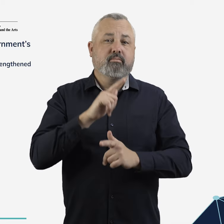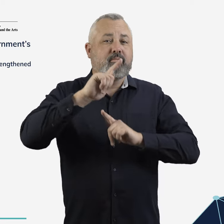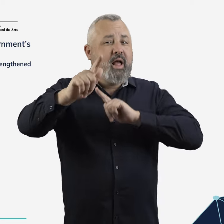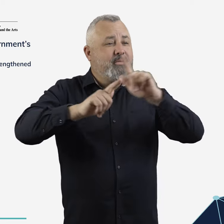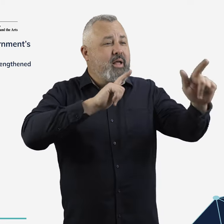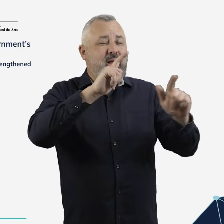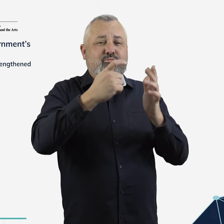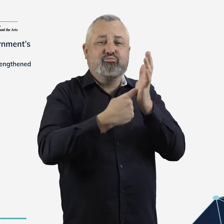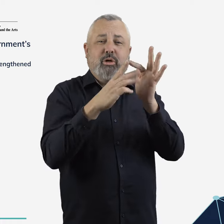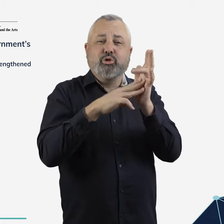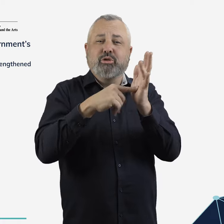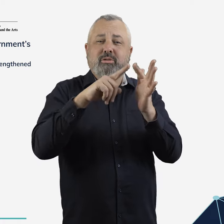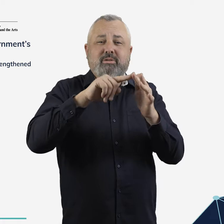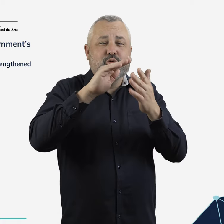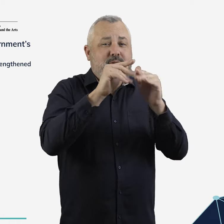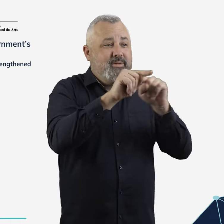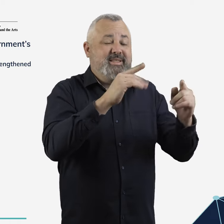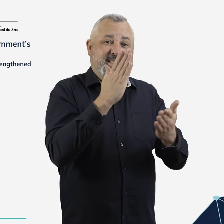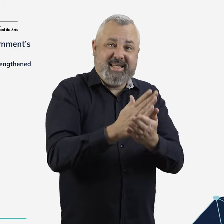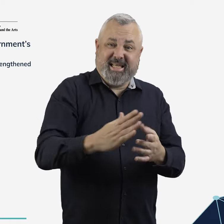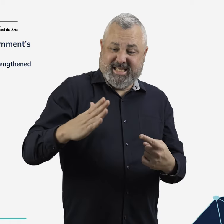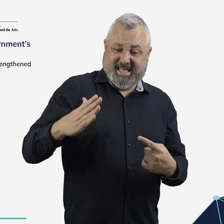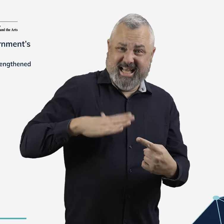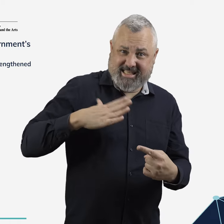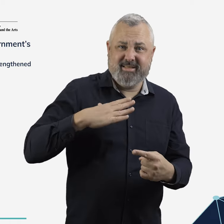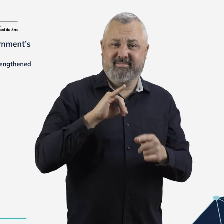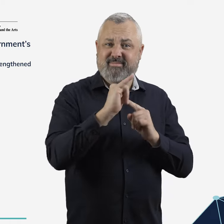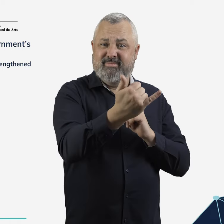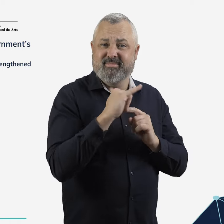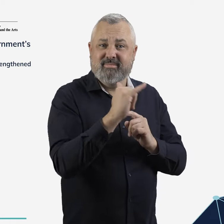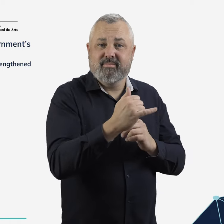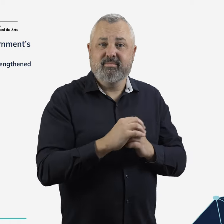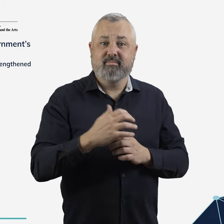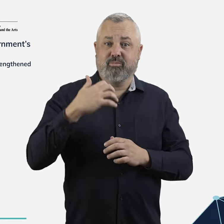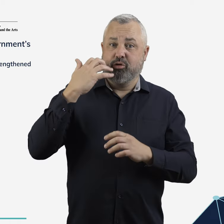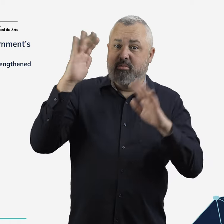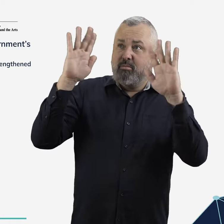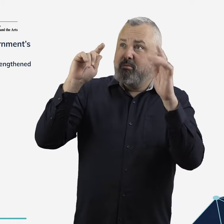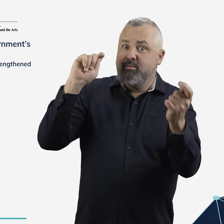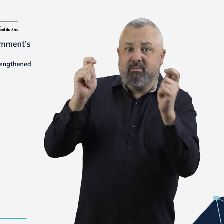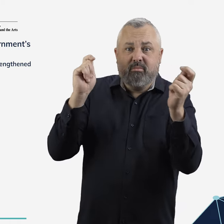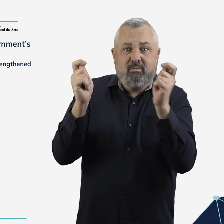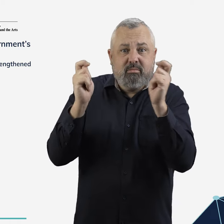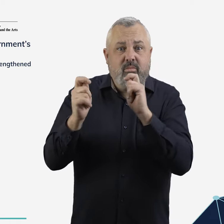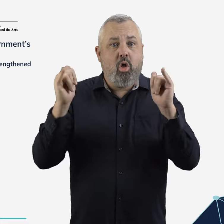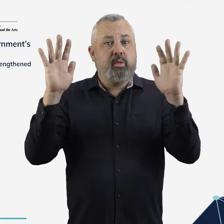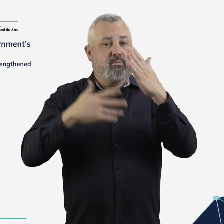Remote communities depend on air services and, as our climate changes and weather events